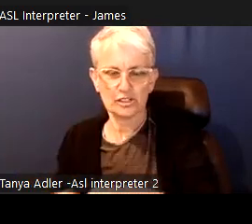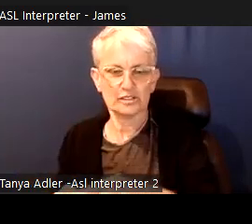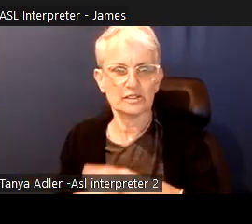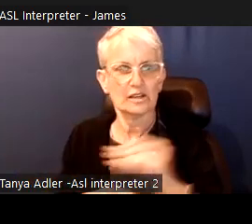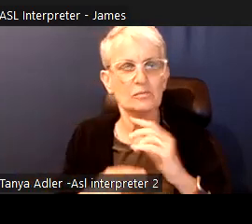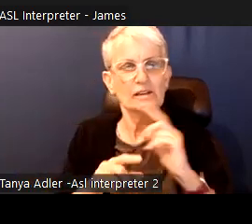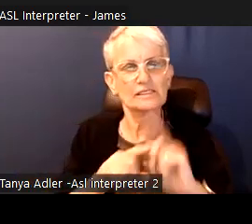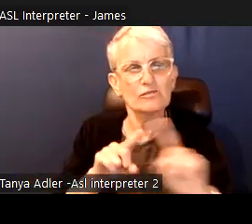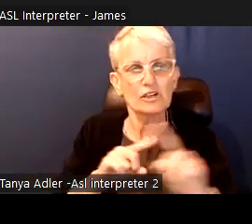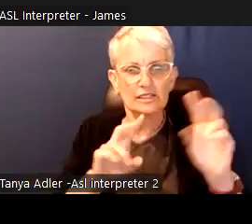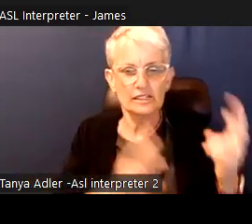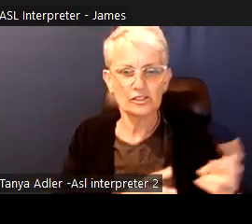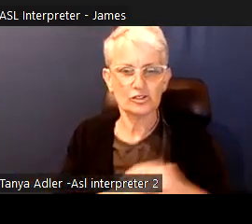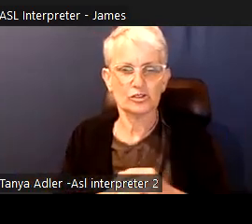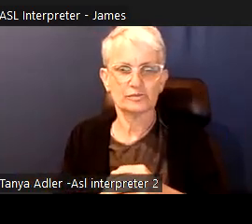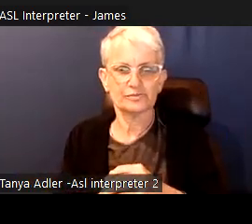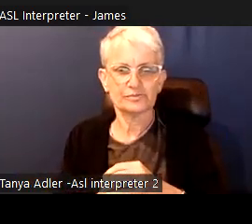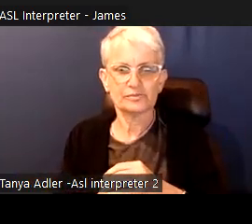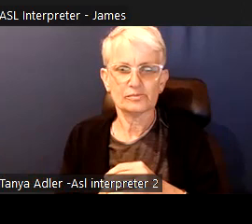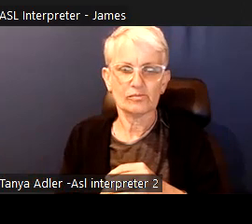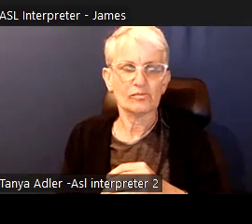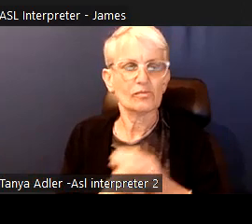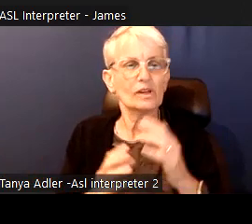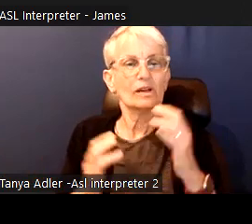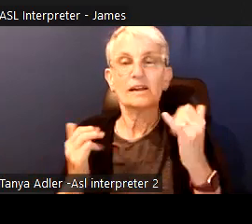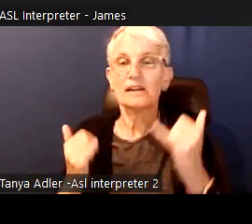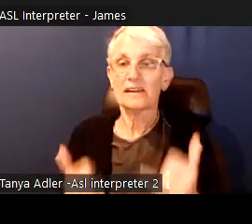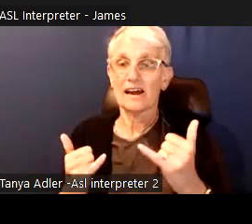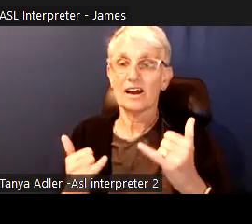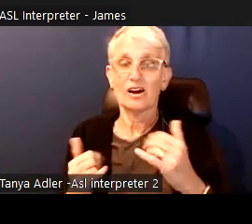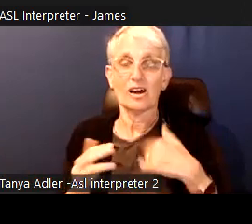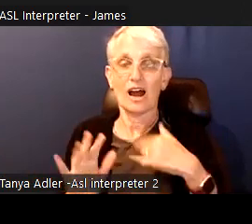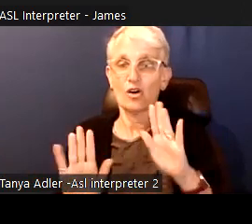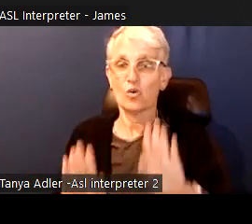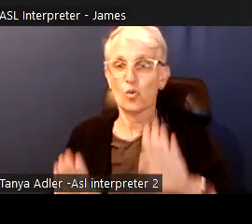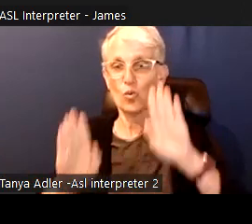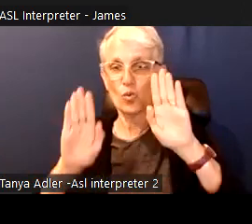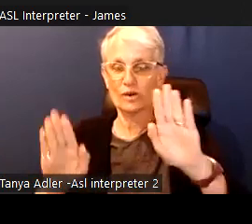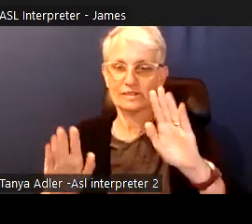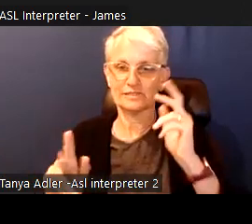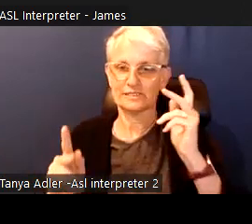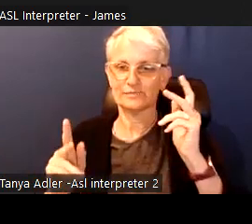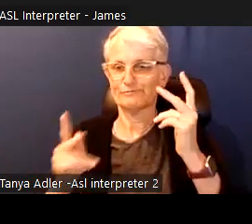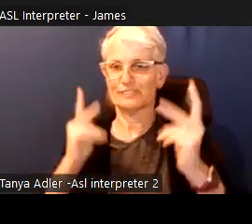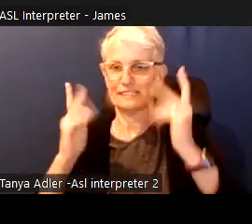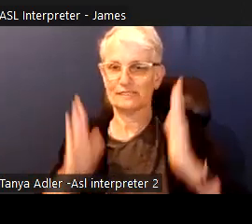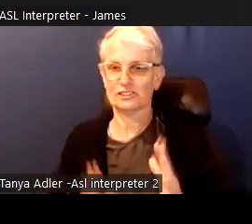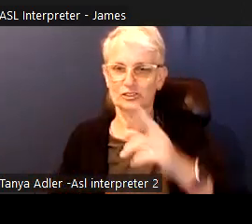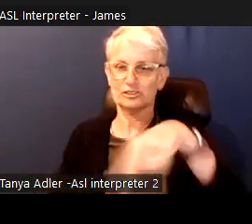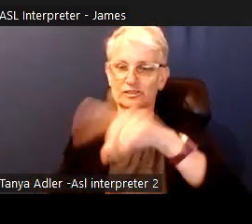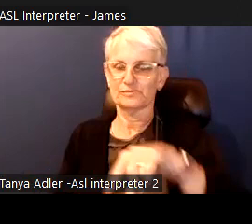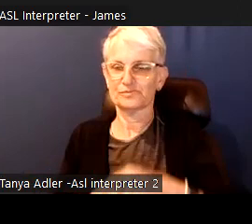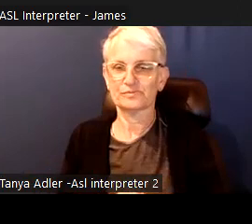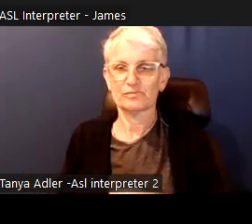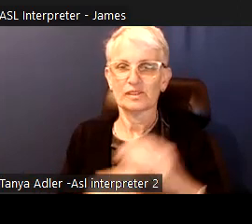And so, in debates and in social media if you see a candidate and they are critiquing